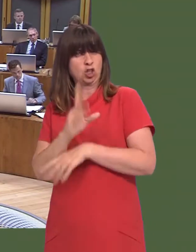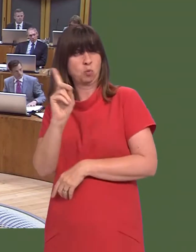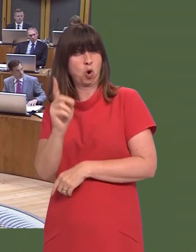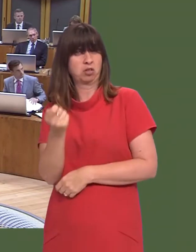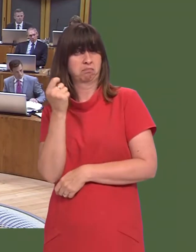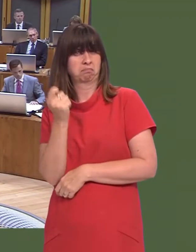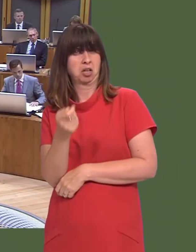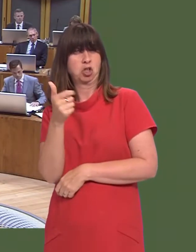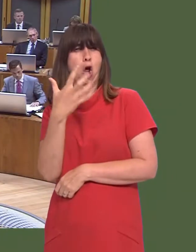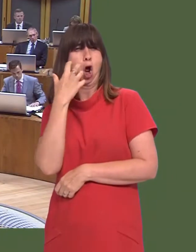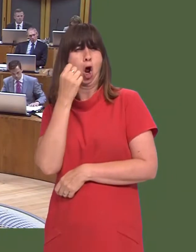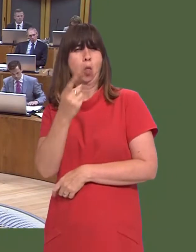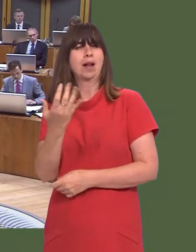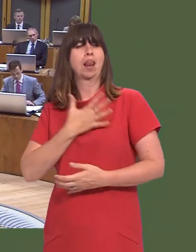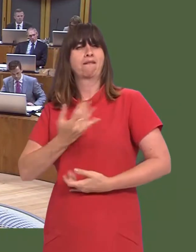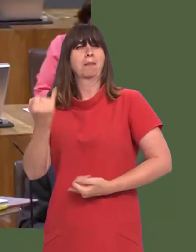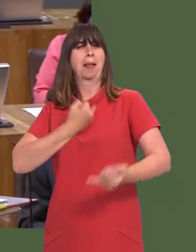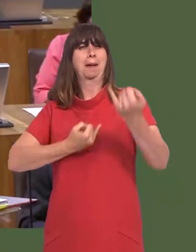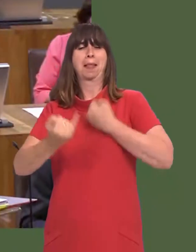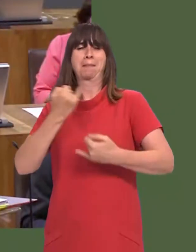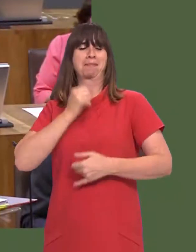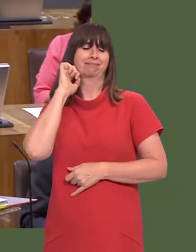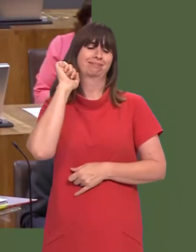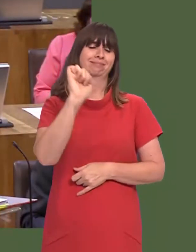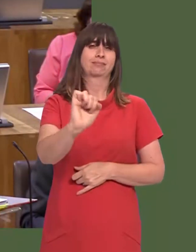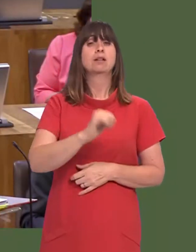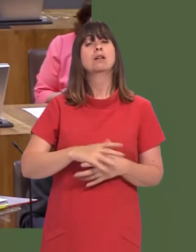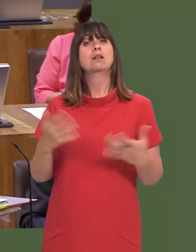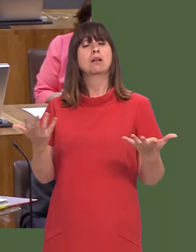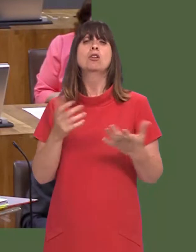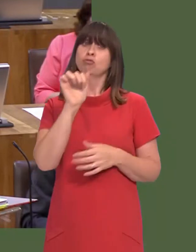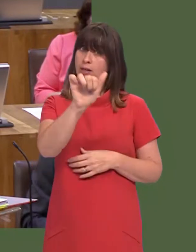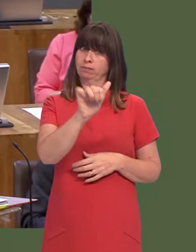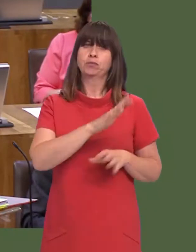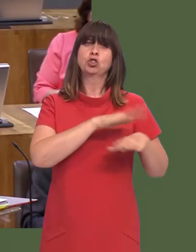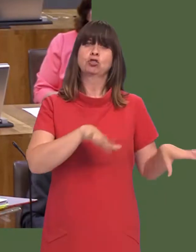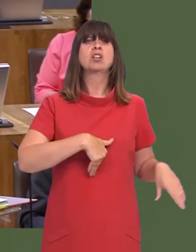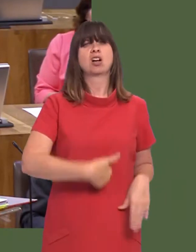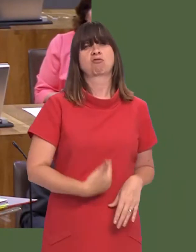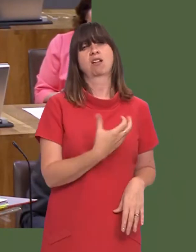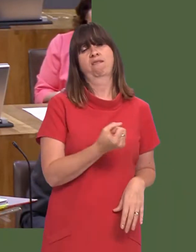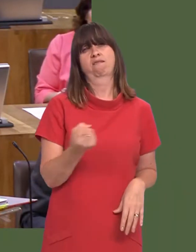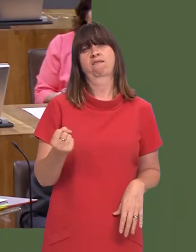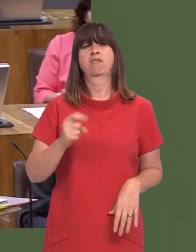forward? Not much, I suspect, but heís always keen, of course, to point the finger elsewhere. Look, he is right to point out that there are children going hungry.